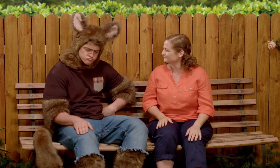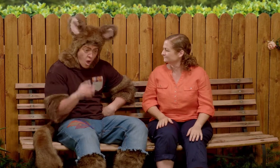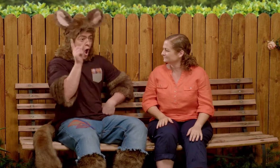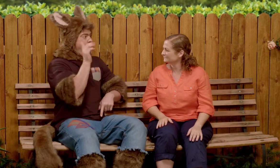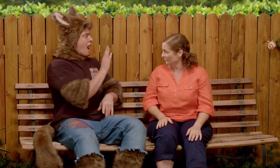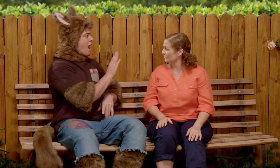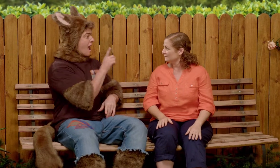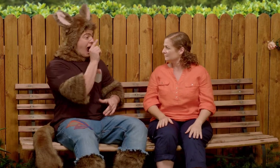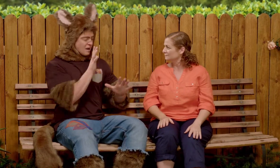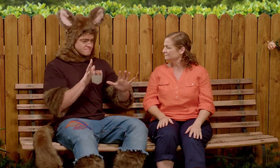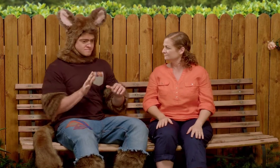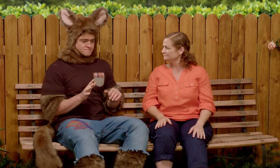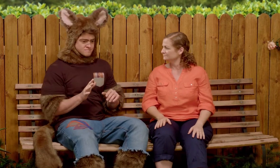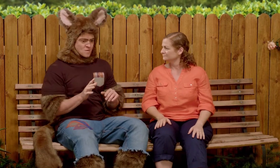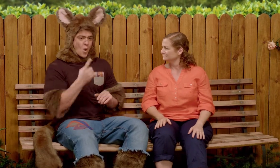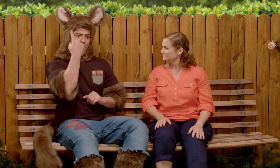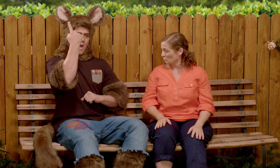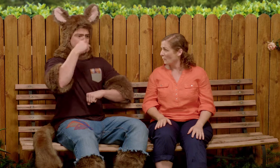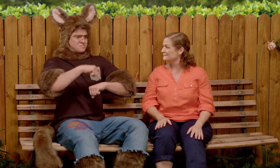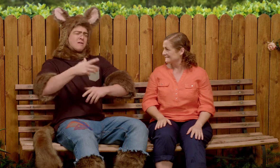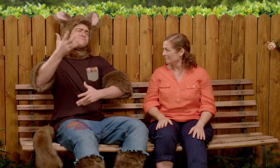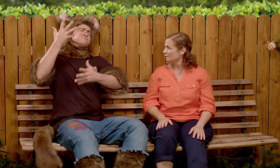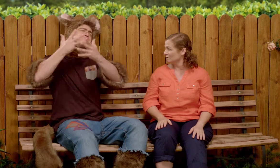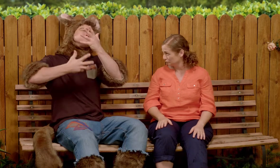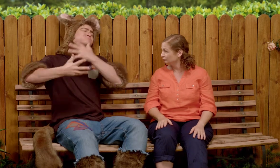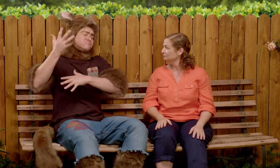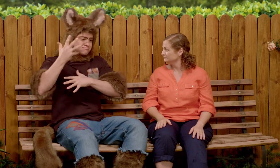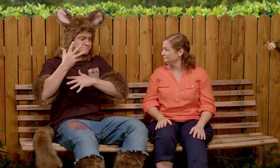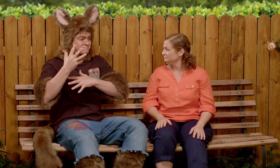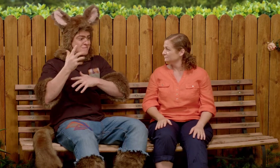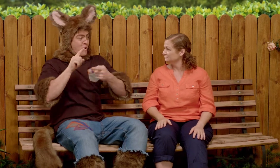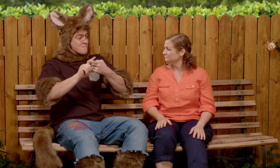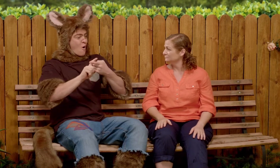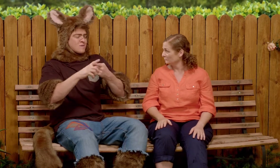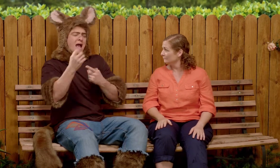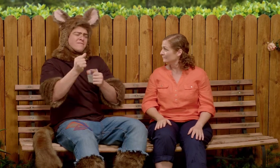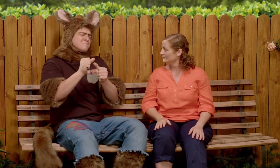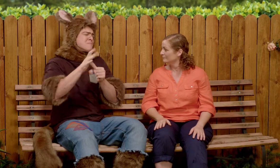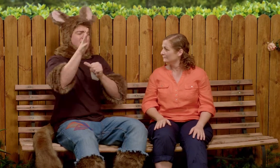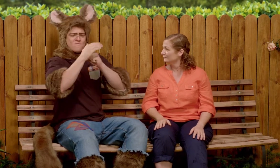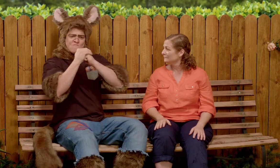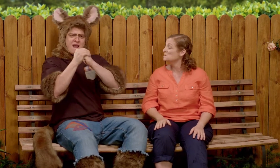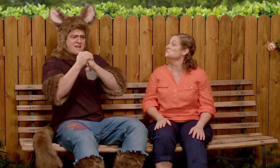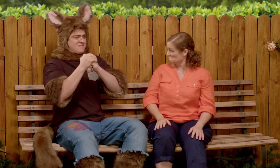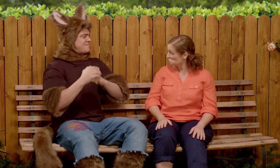Hmm, I know. Once upon a time, Possum had a best friend.